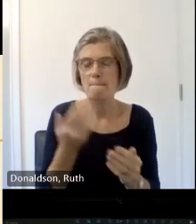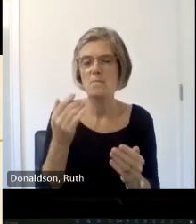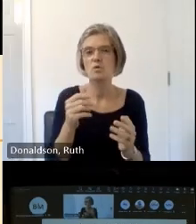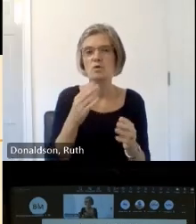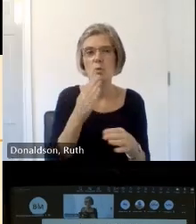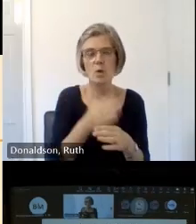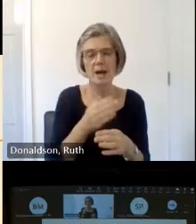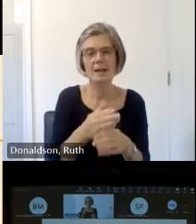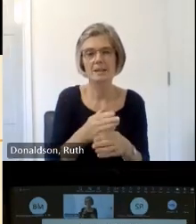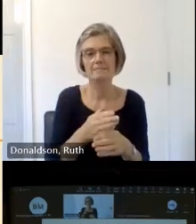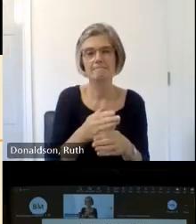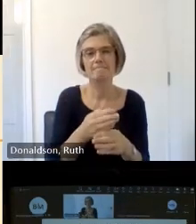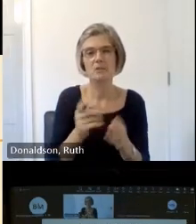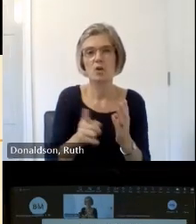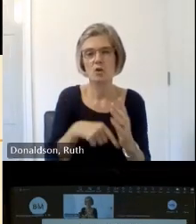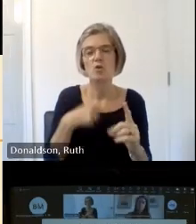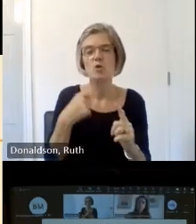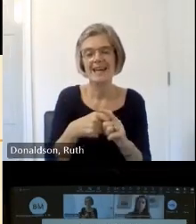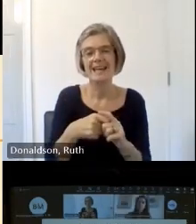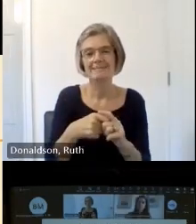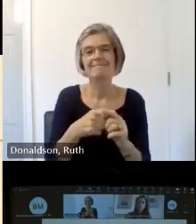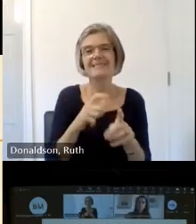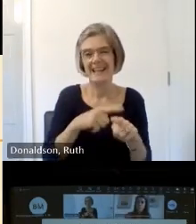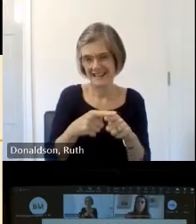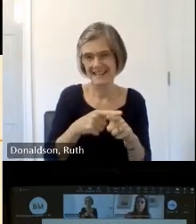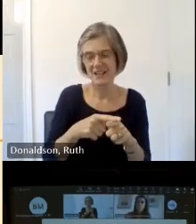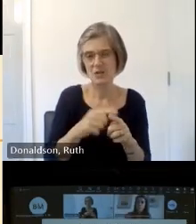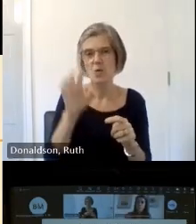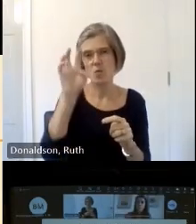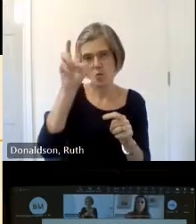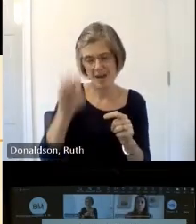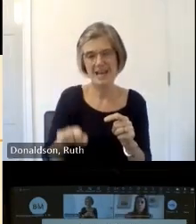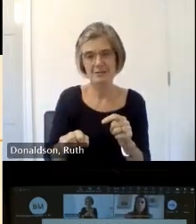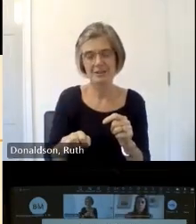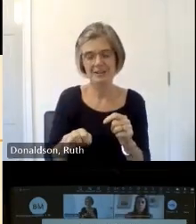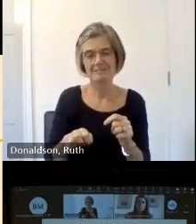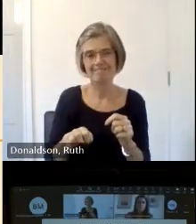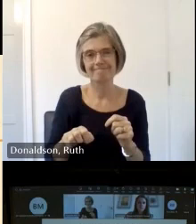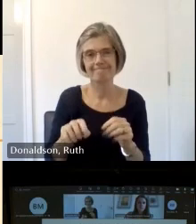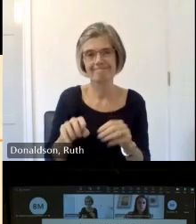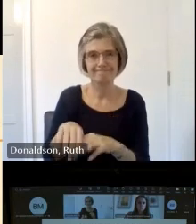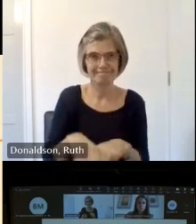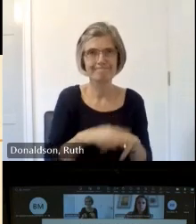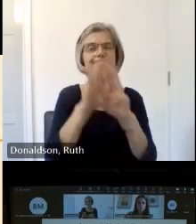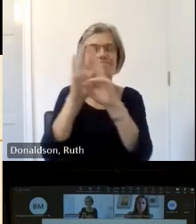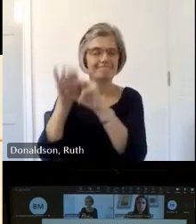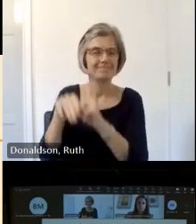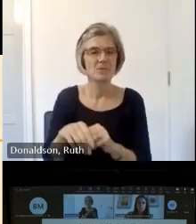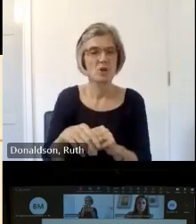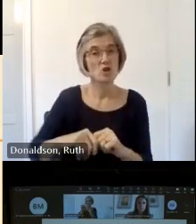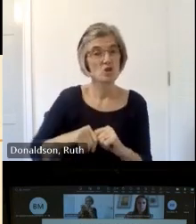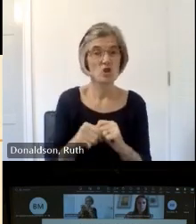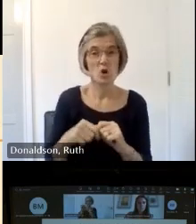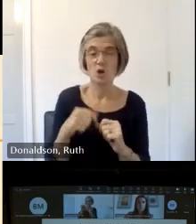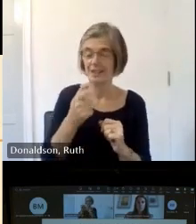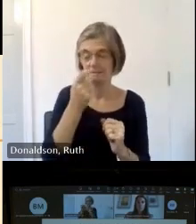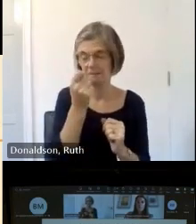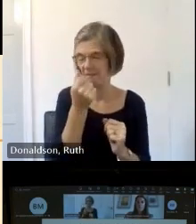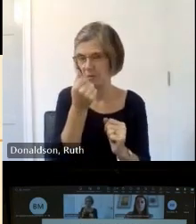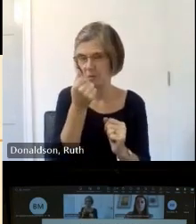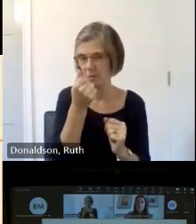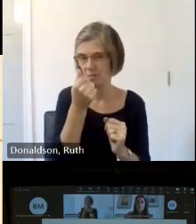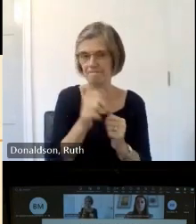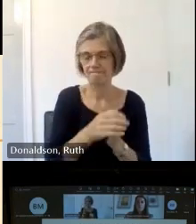is in England in Wales Matthew champion who leads the project uh down there um tends to lump Stone